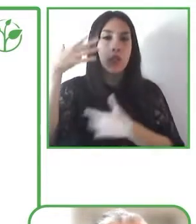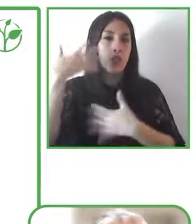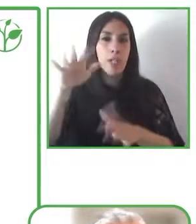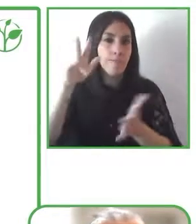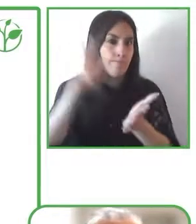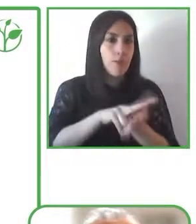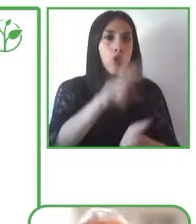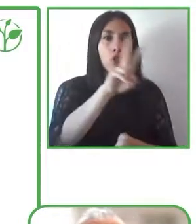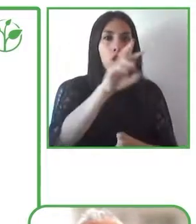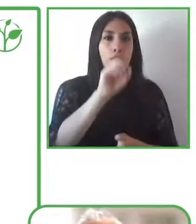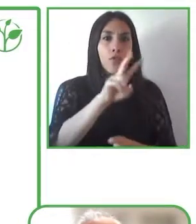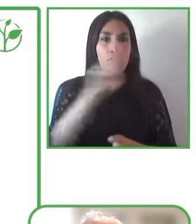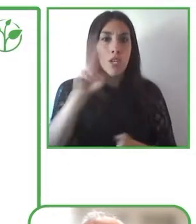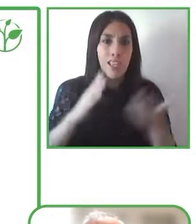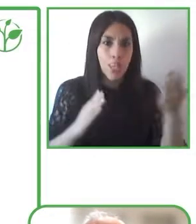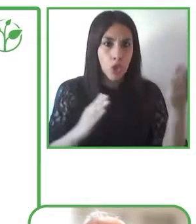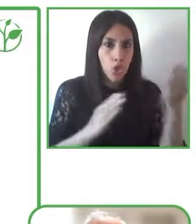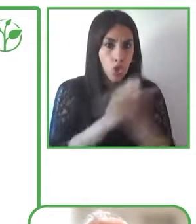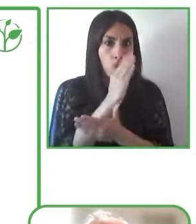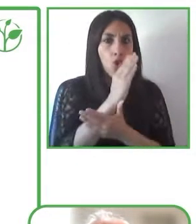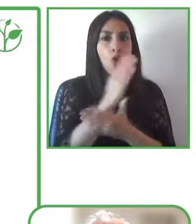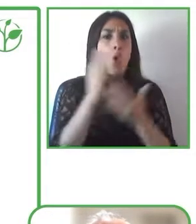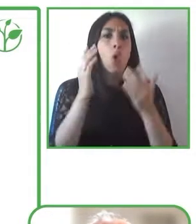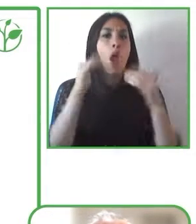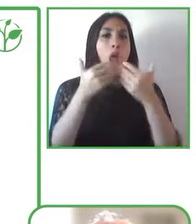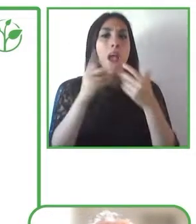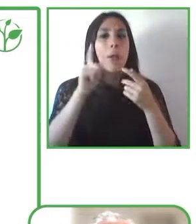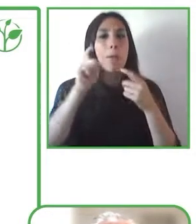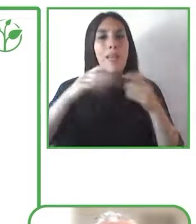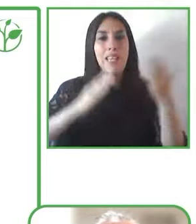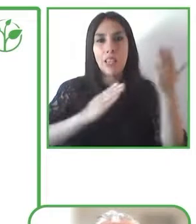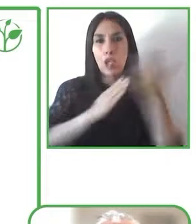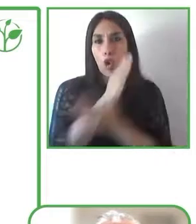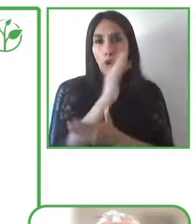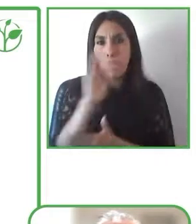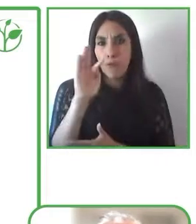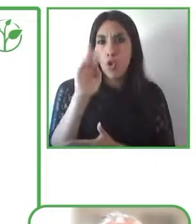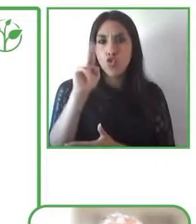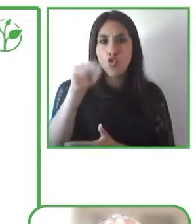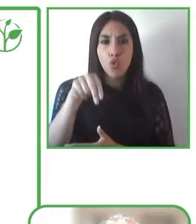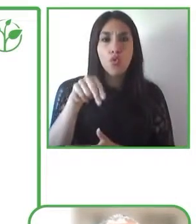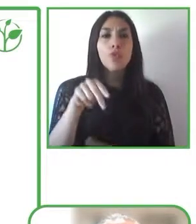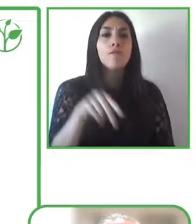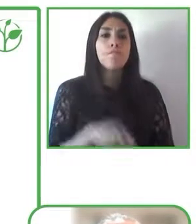as a fundamental right, cognitive accessibility has been recognized as a fundamental right, but